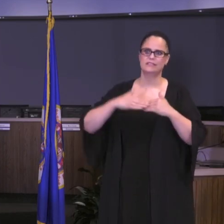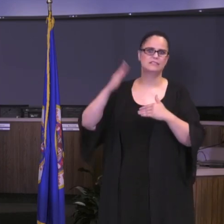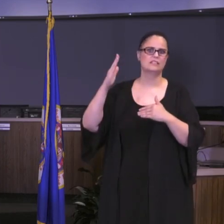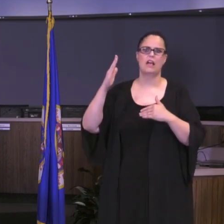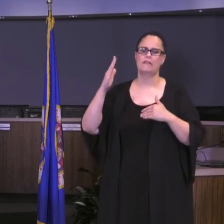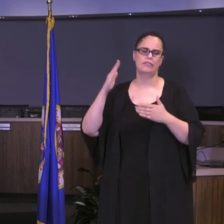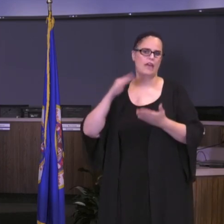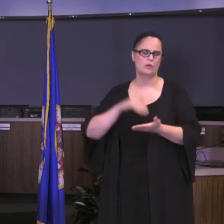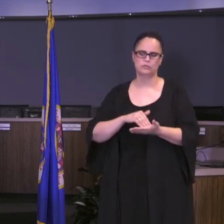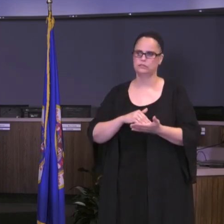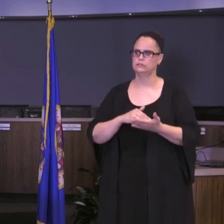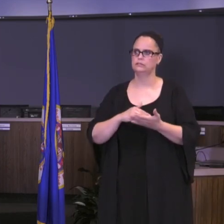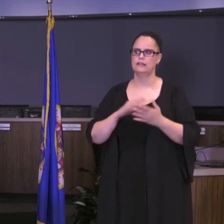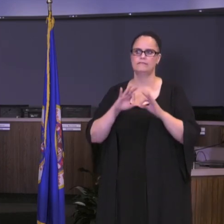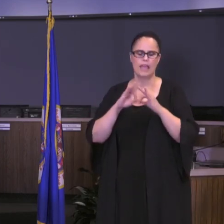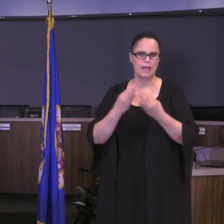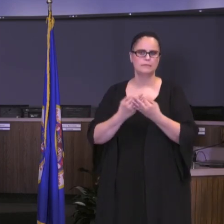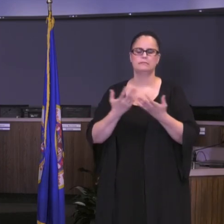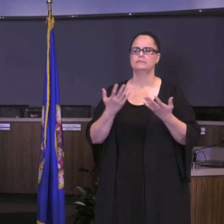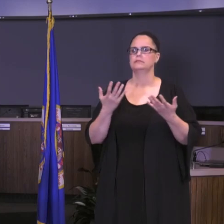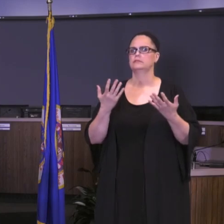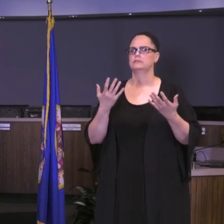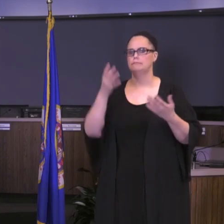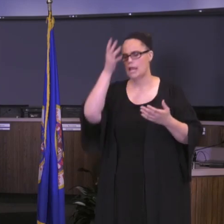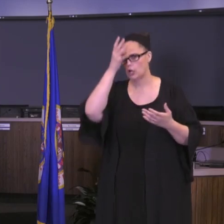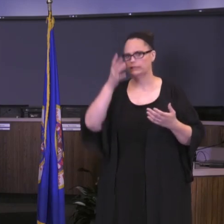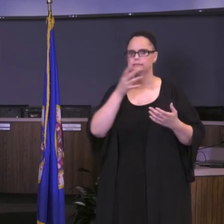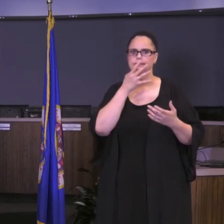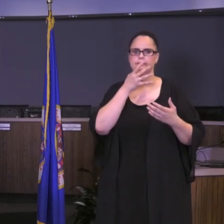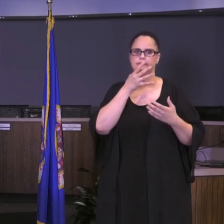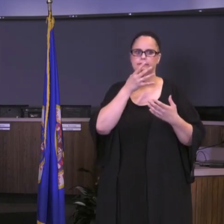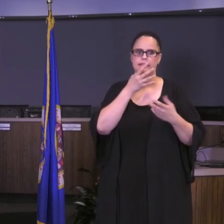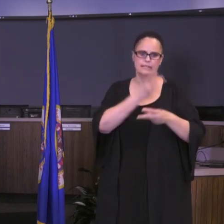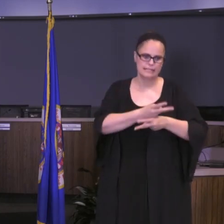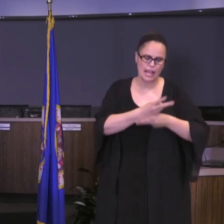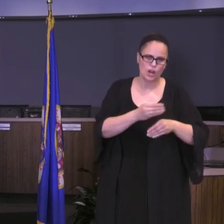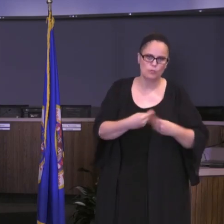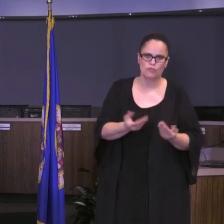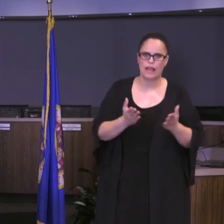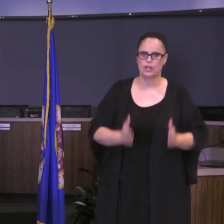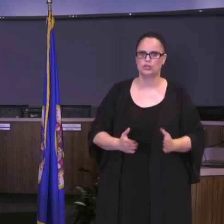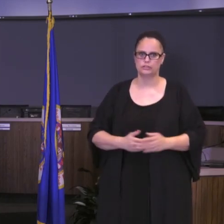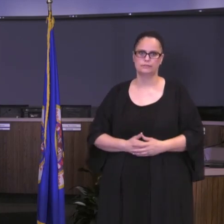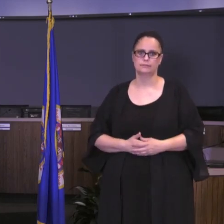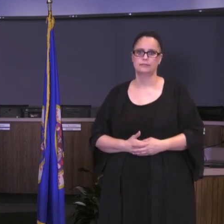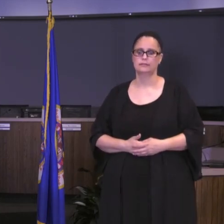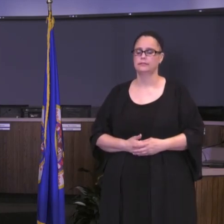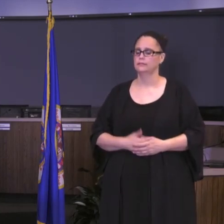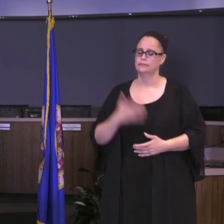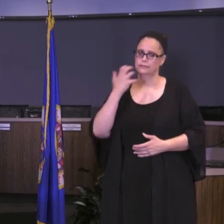members who love the members of their family, who are students in our school district and not to mention a great Saint